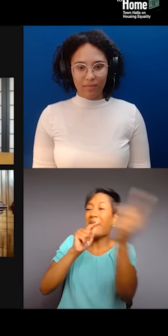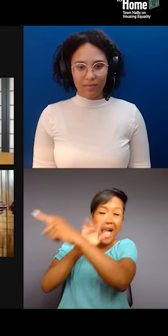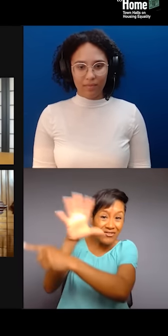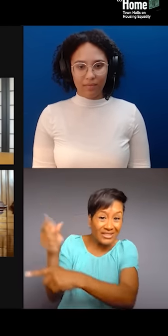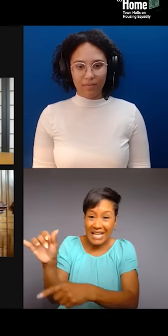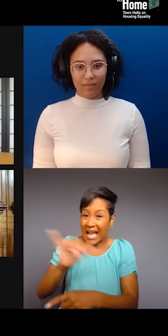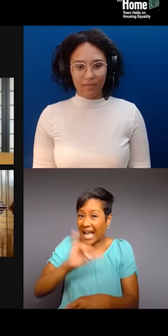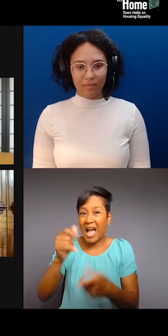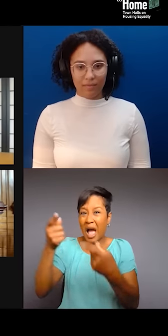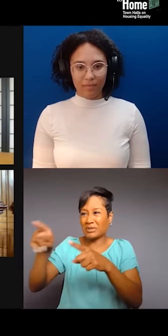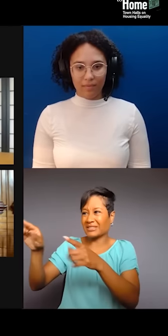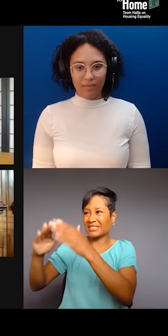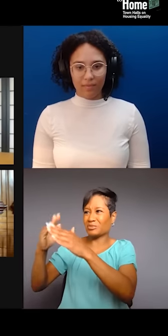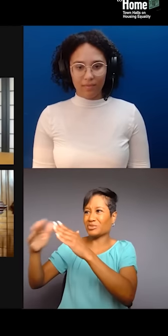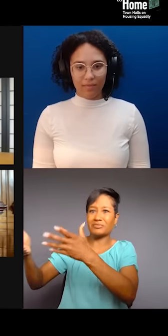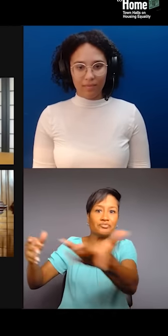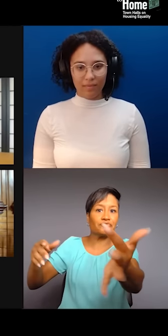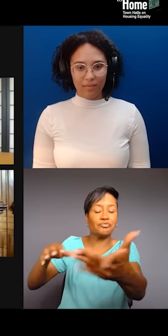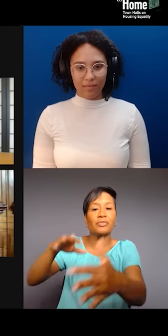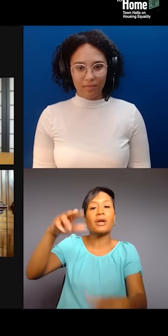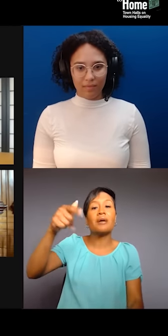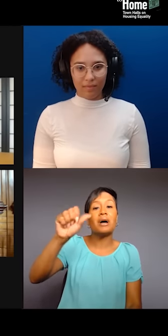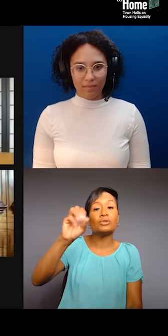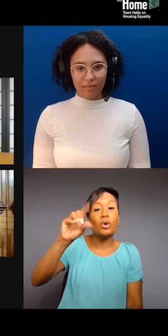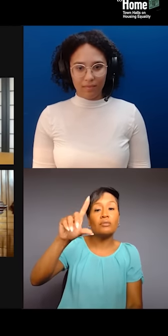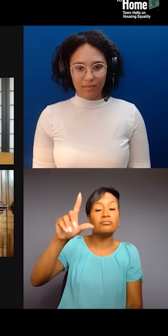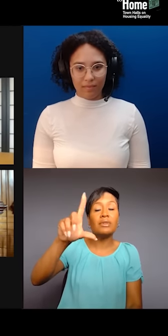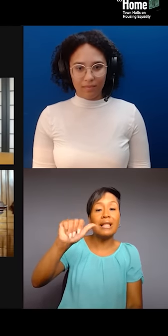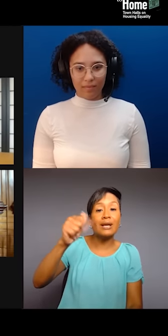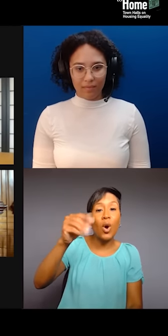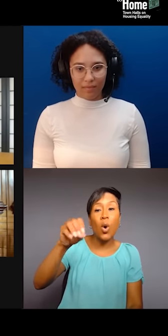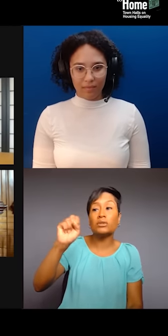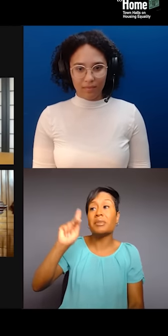in communities like in , right? The people come in and try to strip the culture.